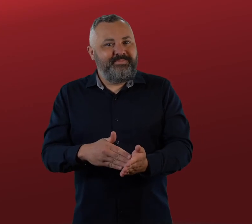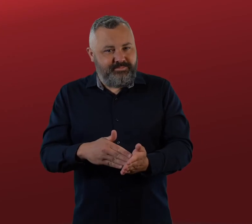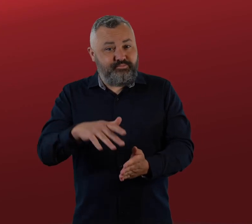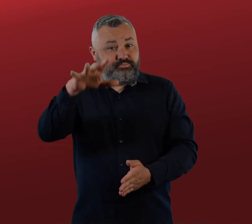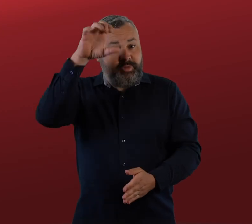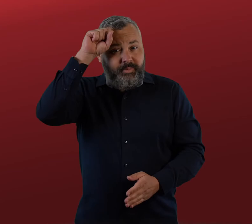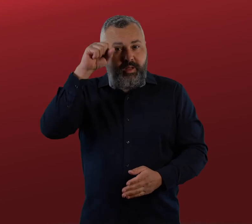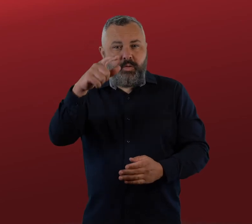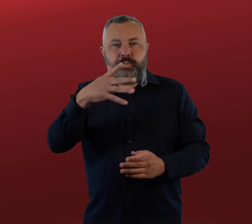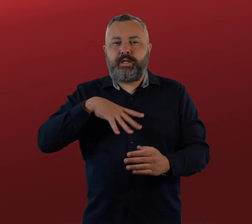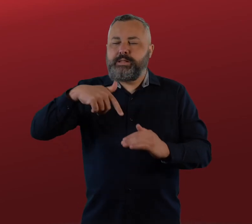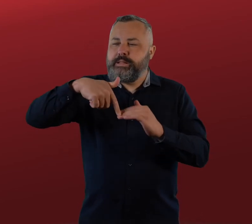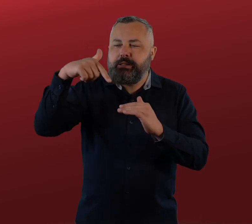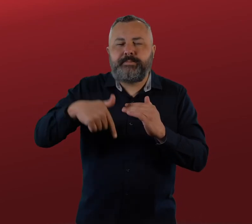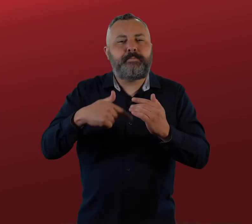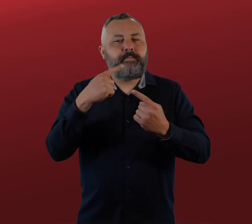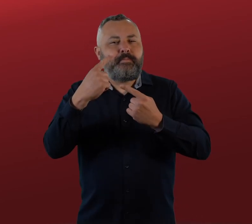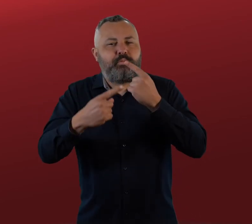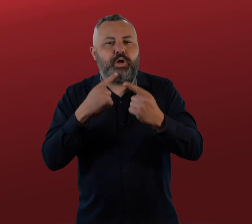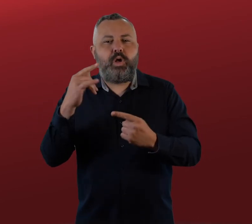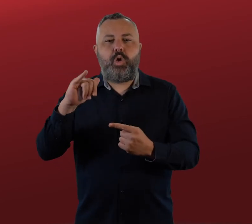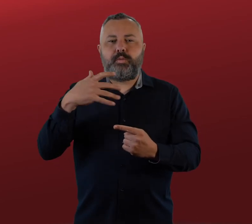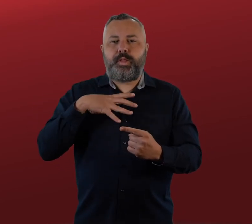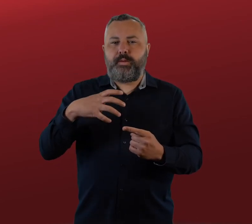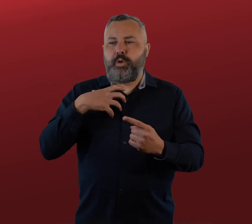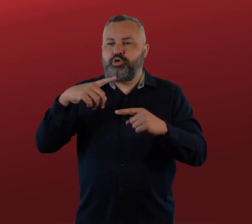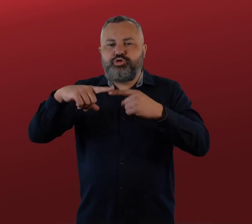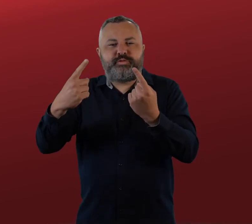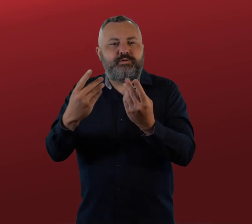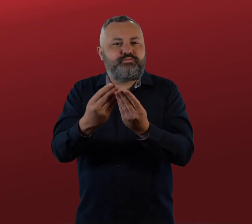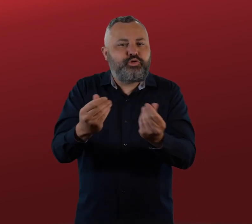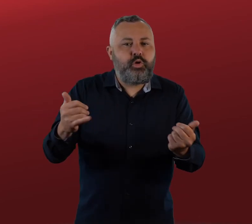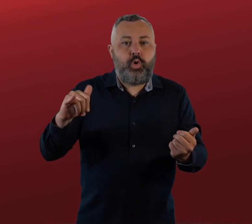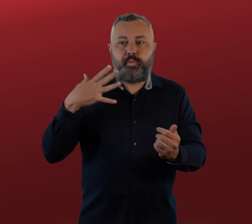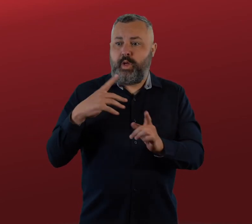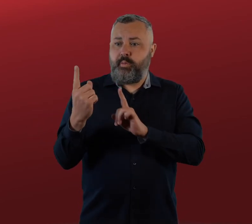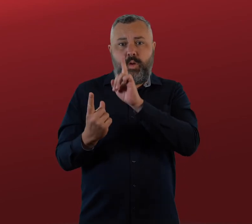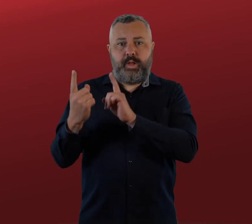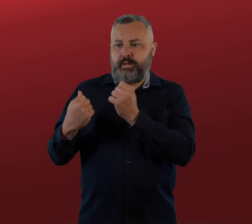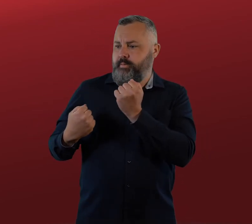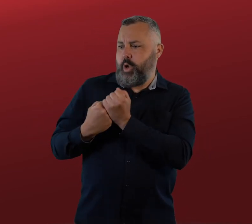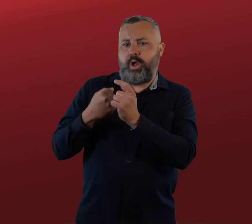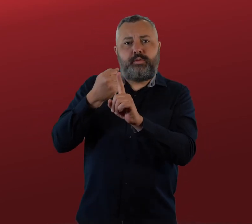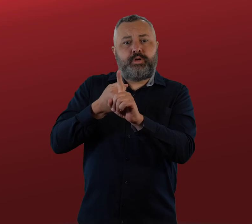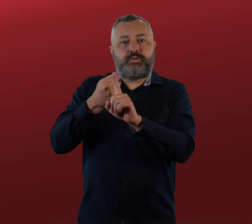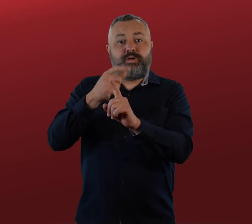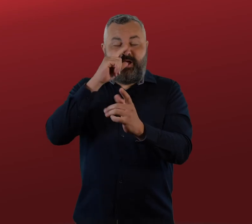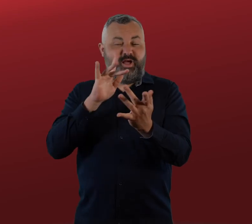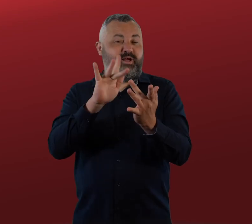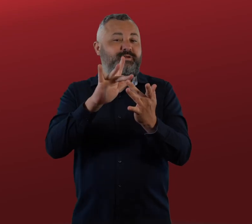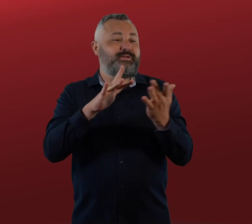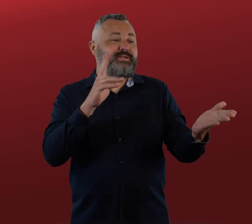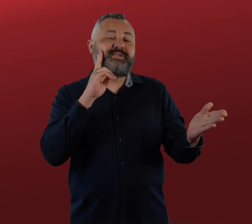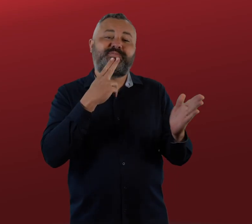and remember to contact Deaf Victoria for more details, access other resources or for one on one support on